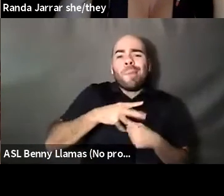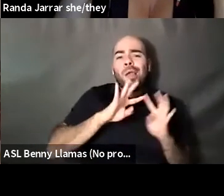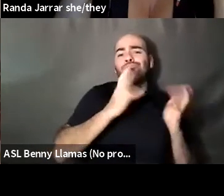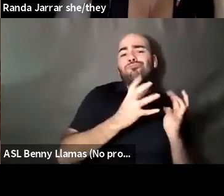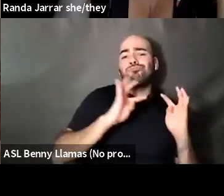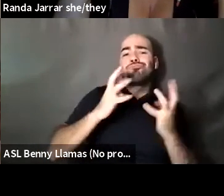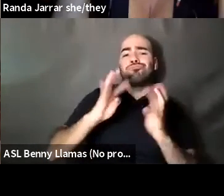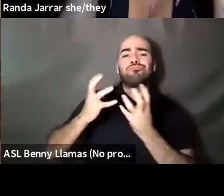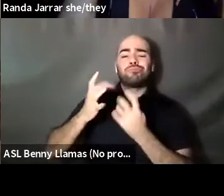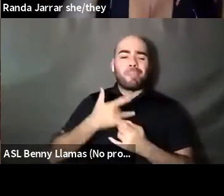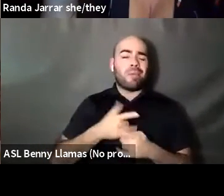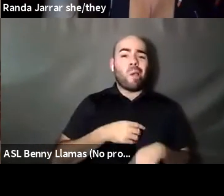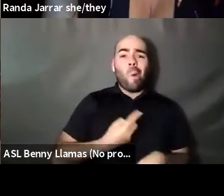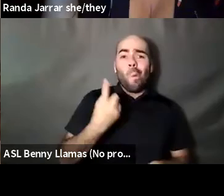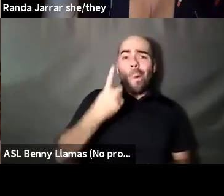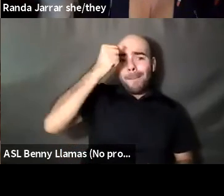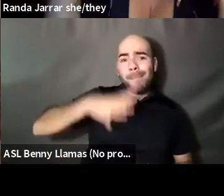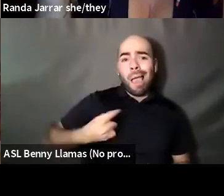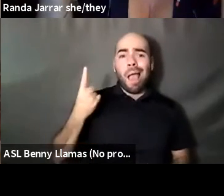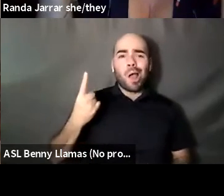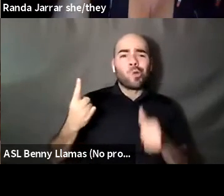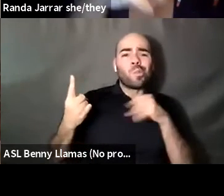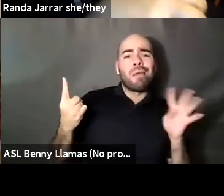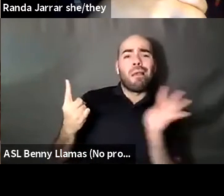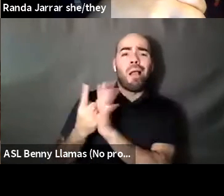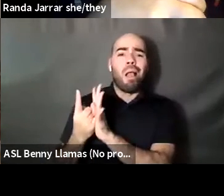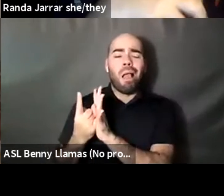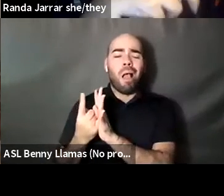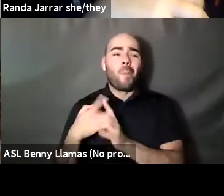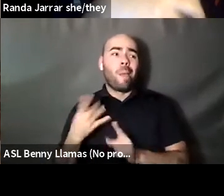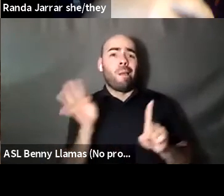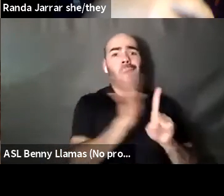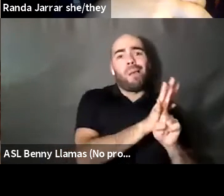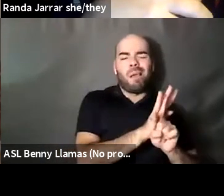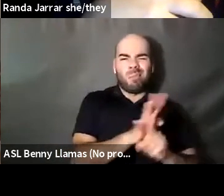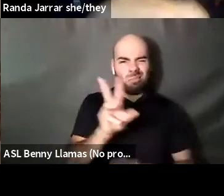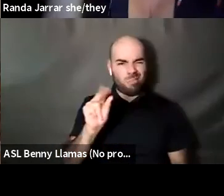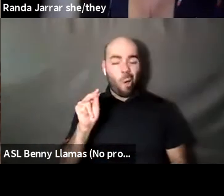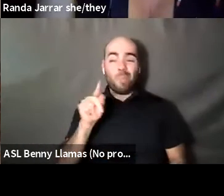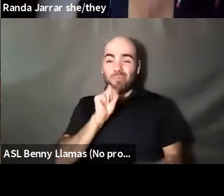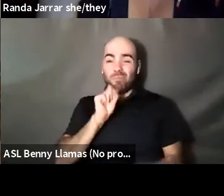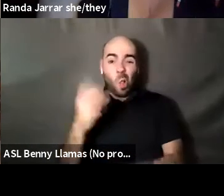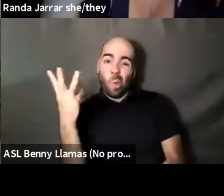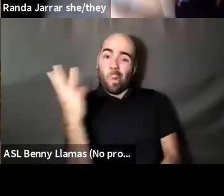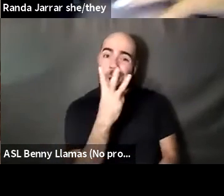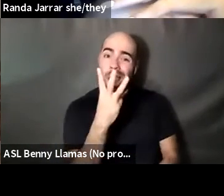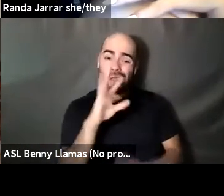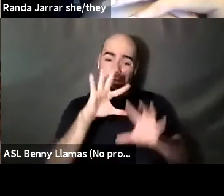Randa Jarrar she/they: You know, it's actually Westerners and West Europeans who are ashamed about their bodies who are